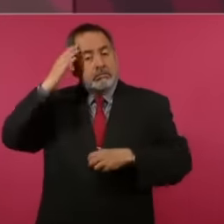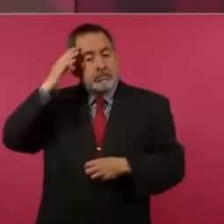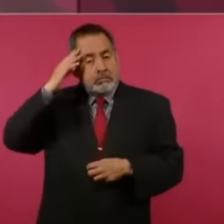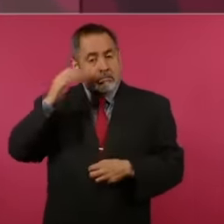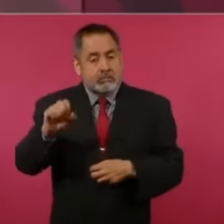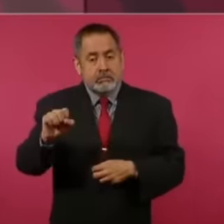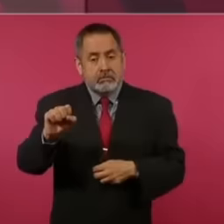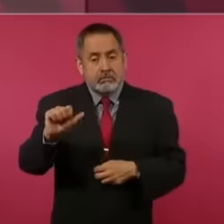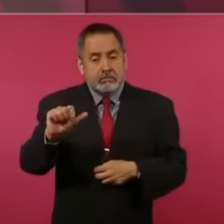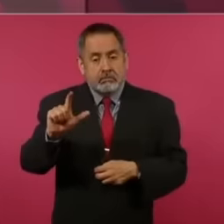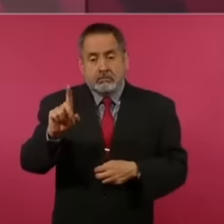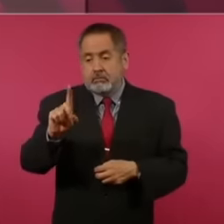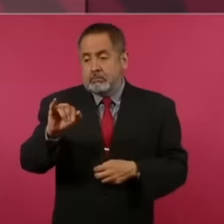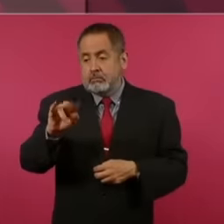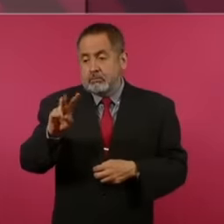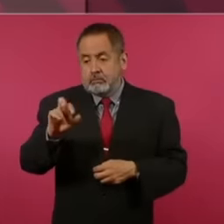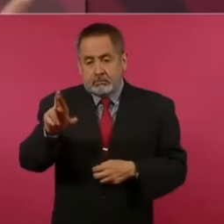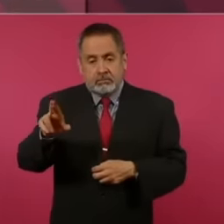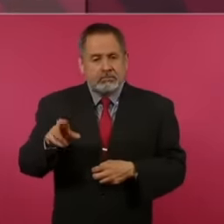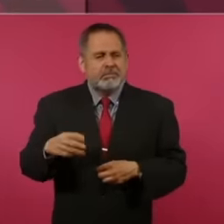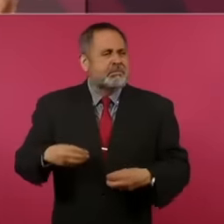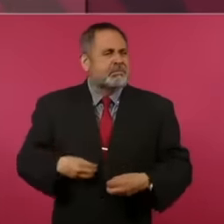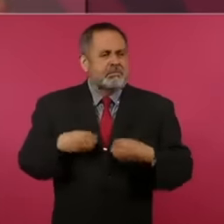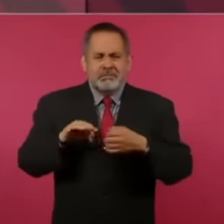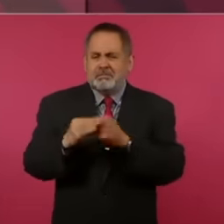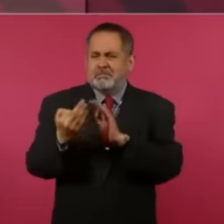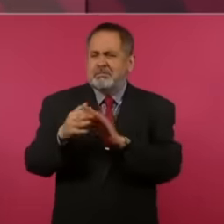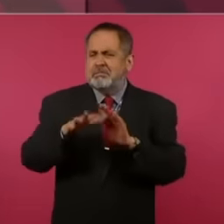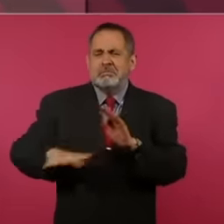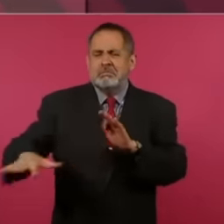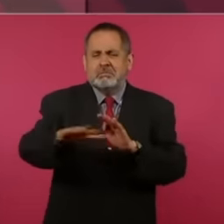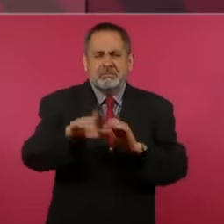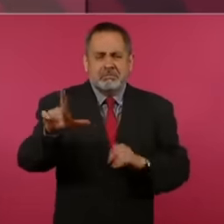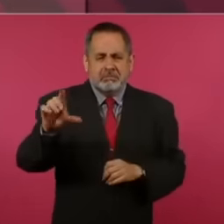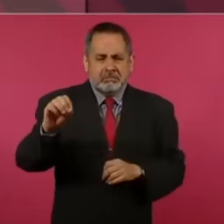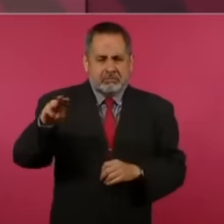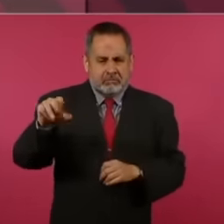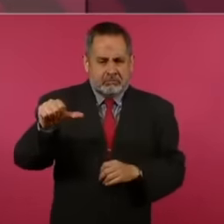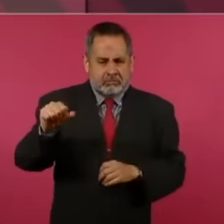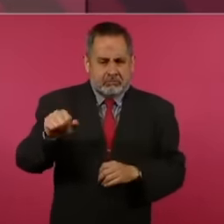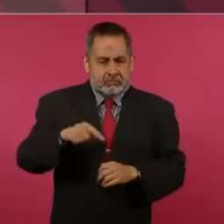Saldívar went to vote, I think he lives in Las Lomas, and that